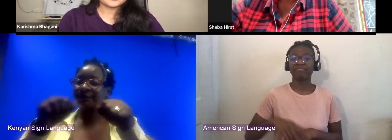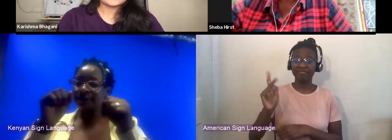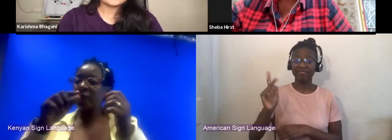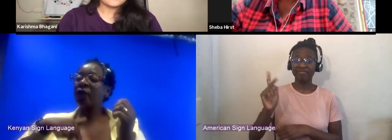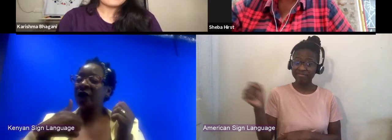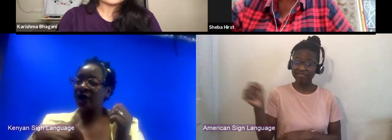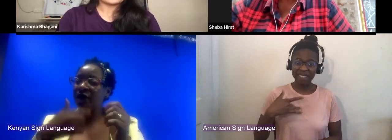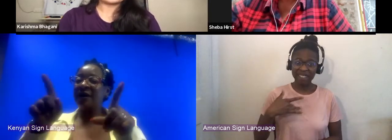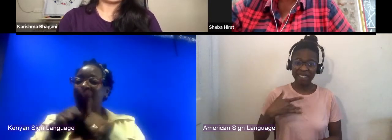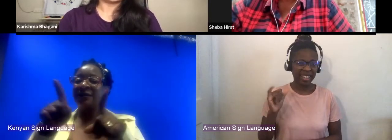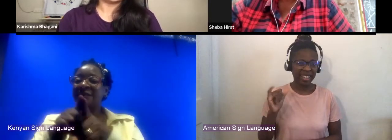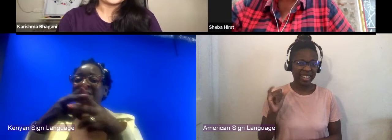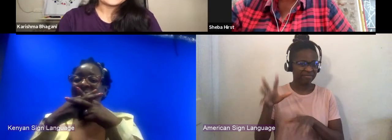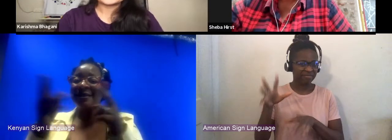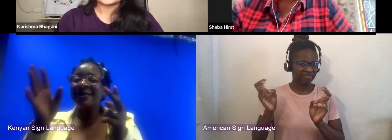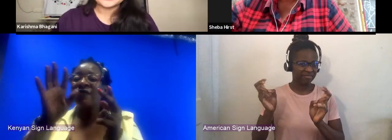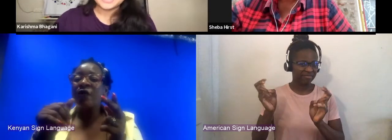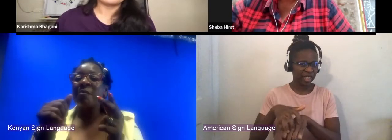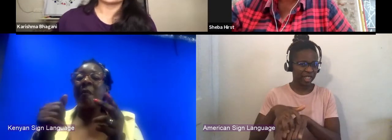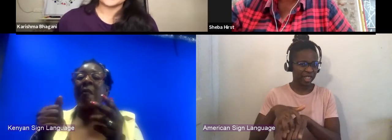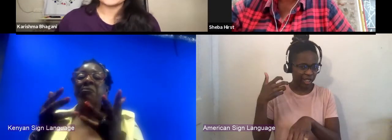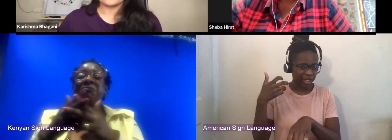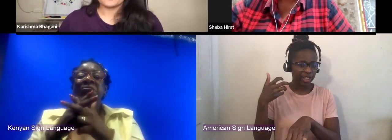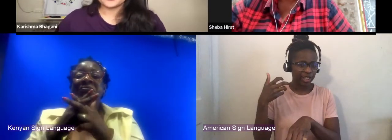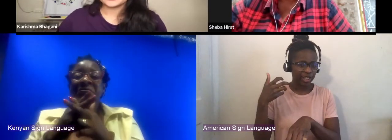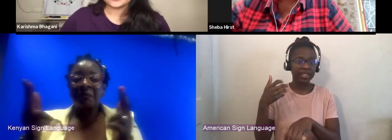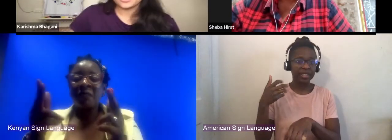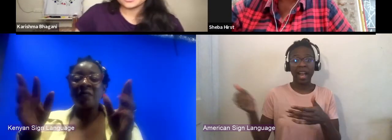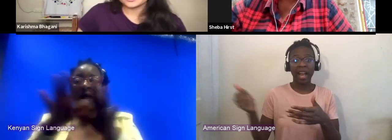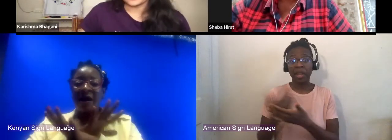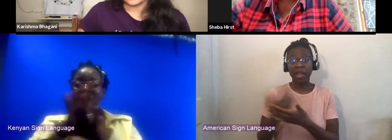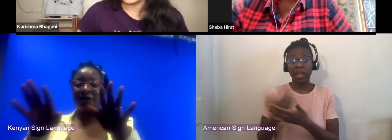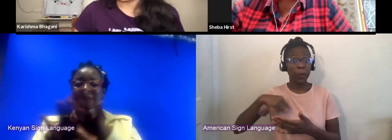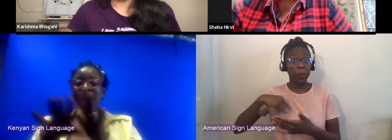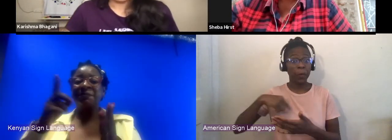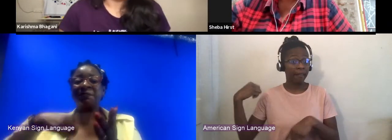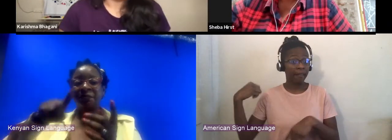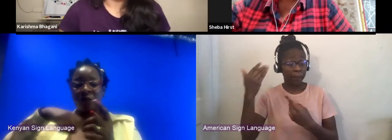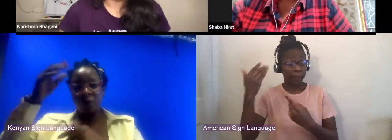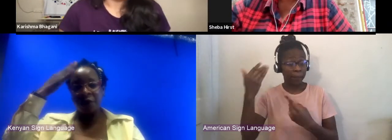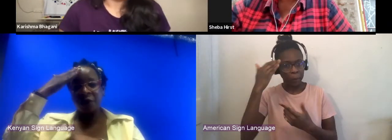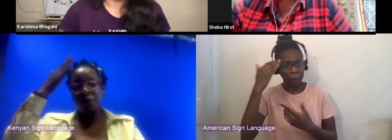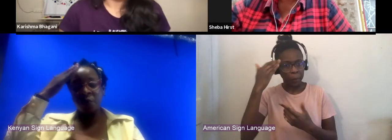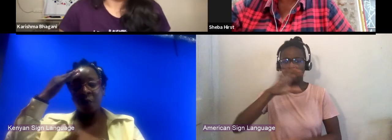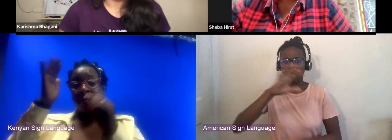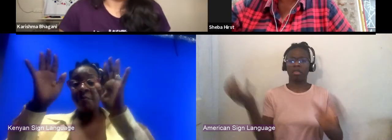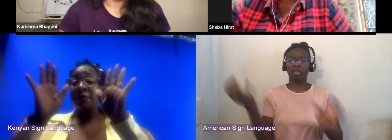and everything we knew isn't really helpful anymore because the world is operating differently.